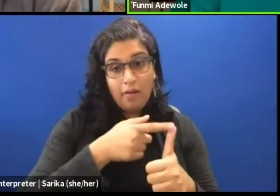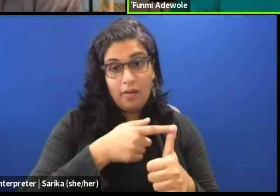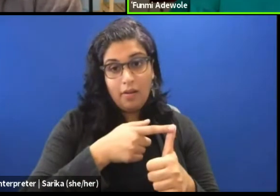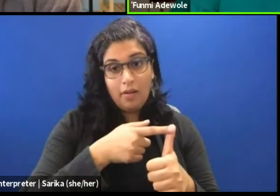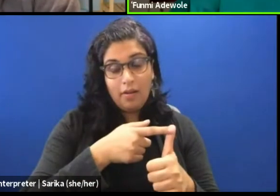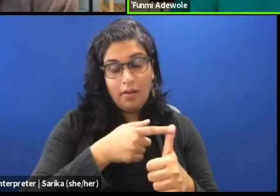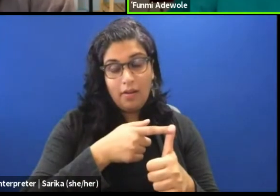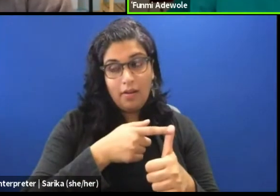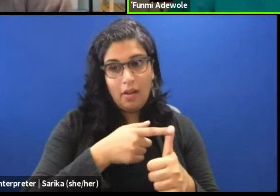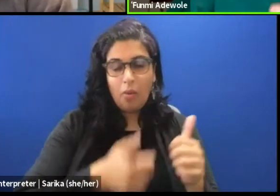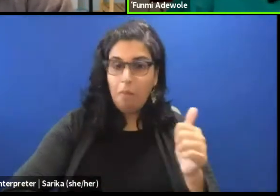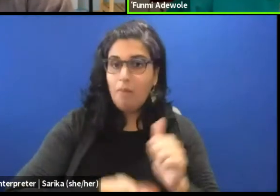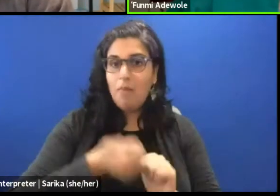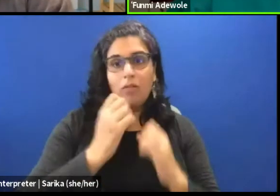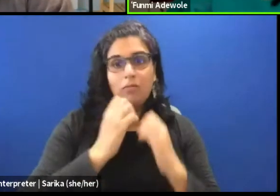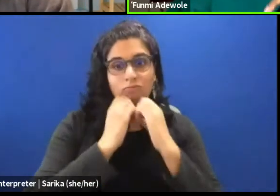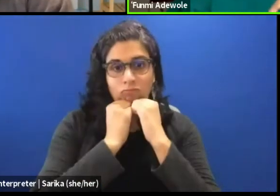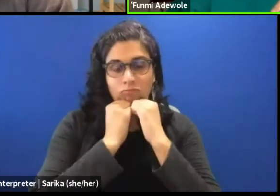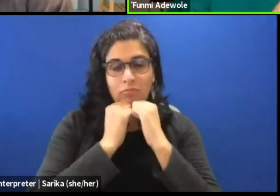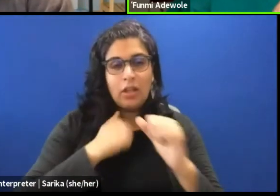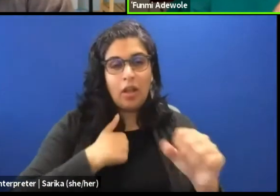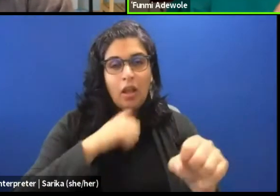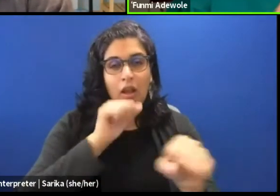I have worked for various perspectives,